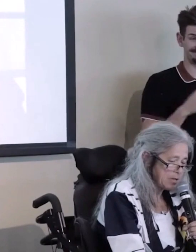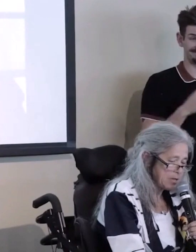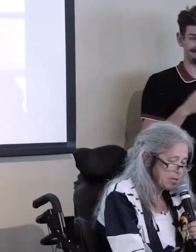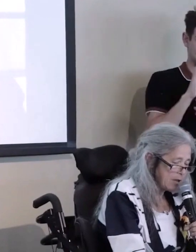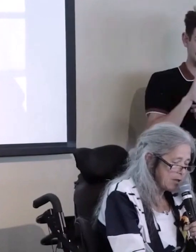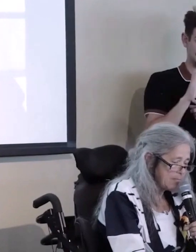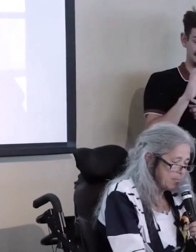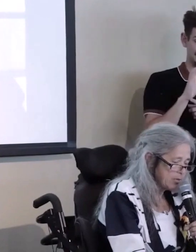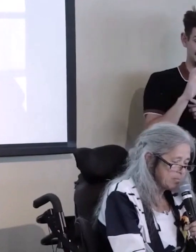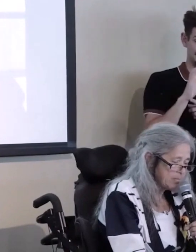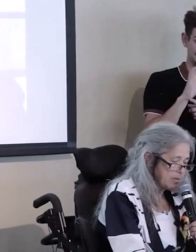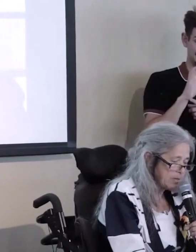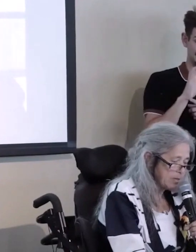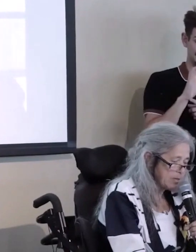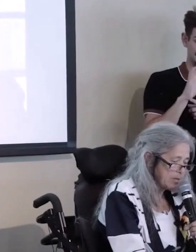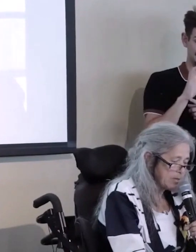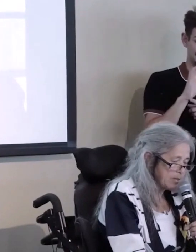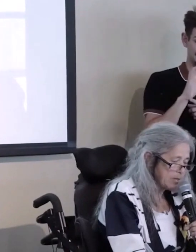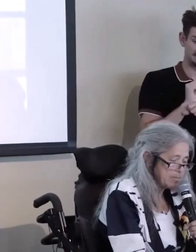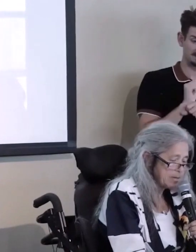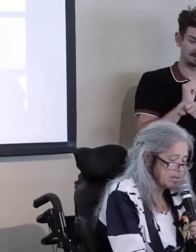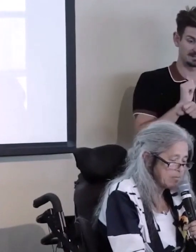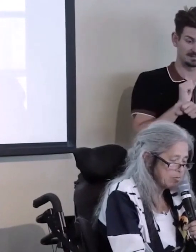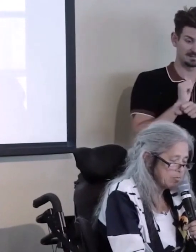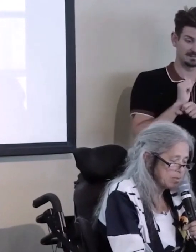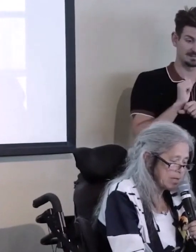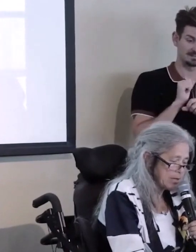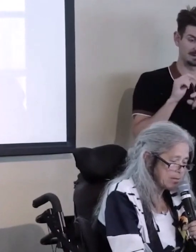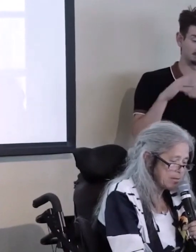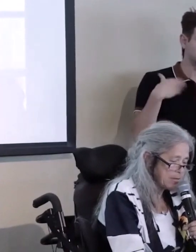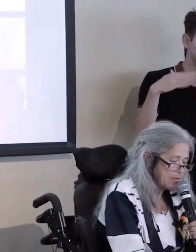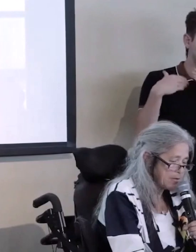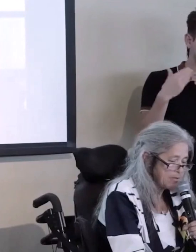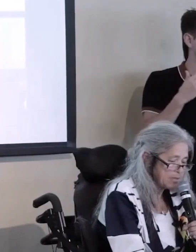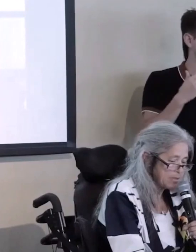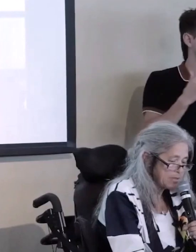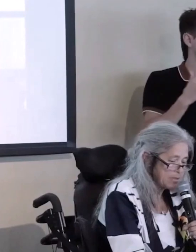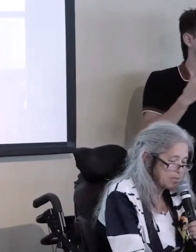Uhmm... Most people stayed in single disability groups, and the thought of a statewide